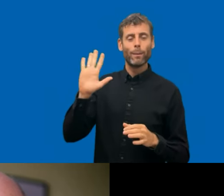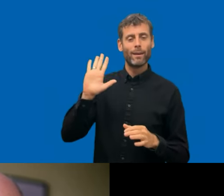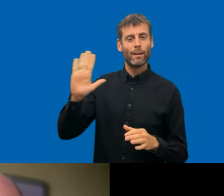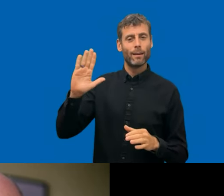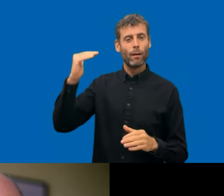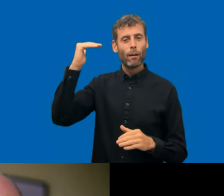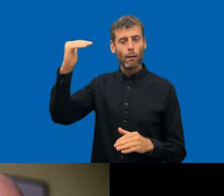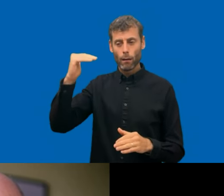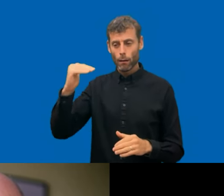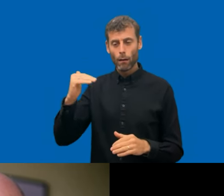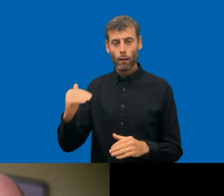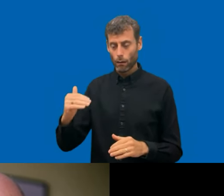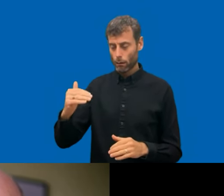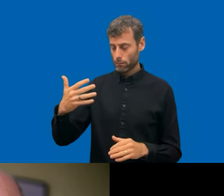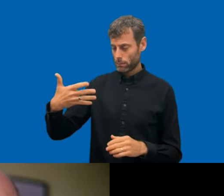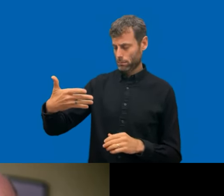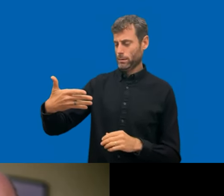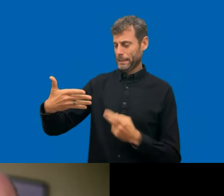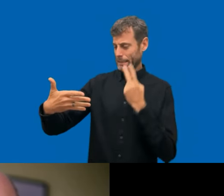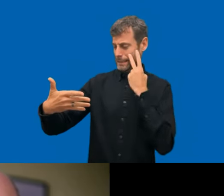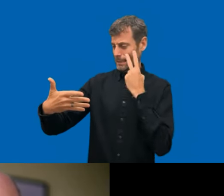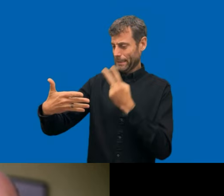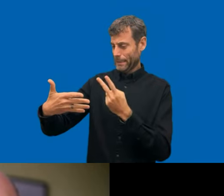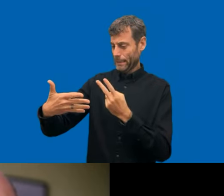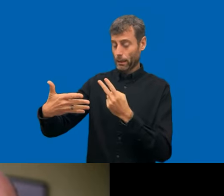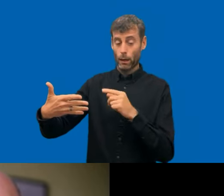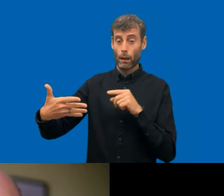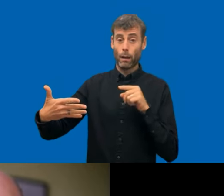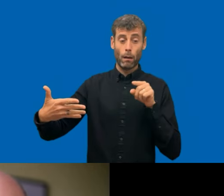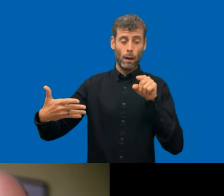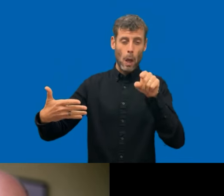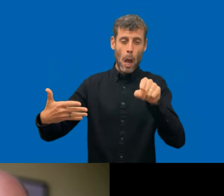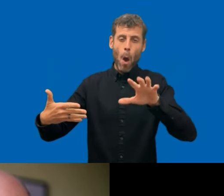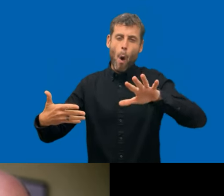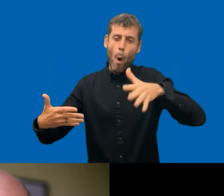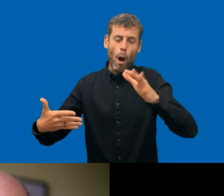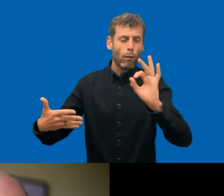and that has changed because there's always perspective to take measures and to improve.